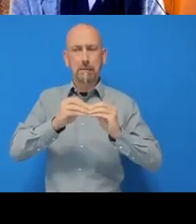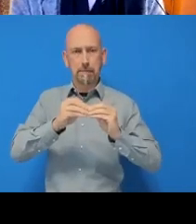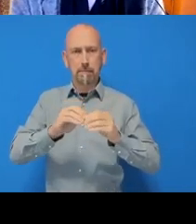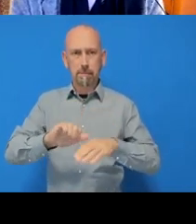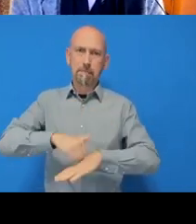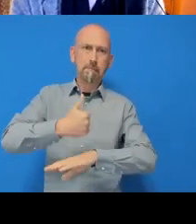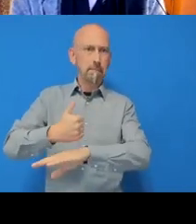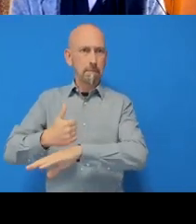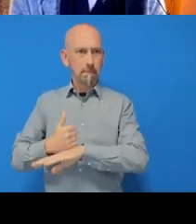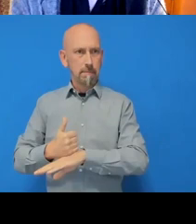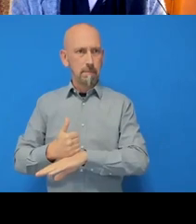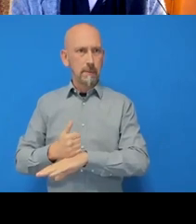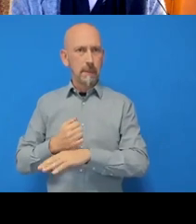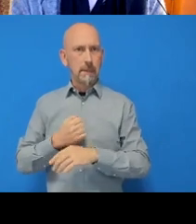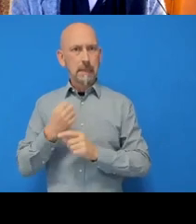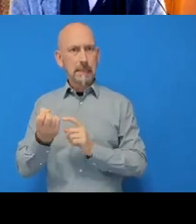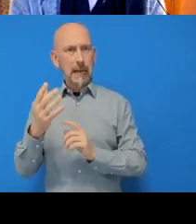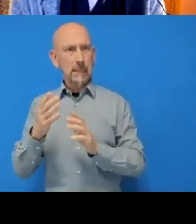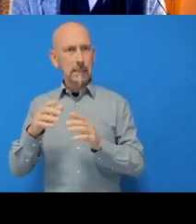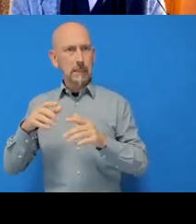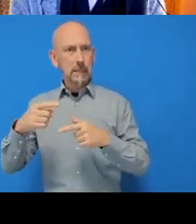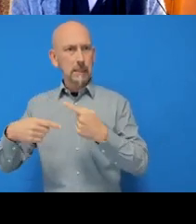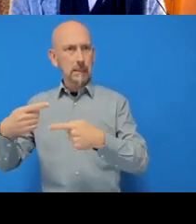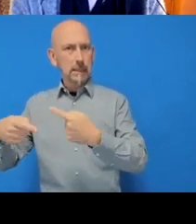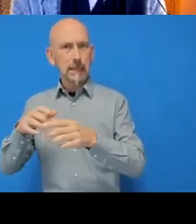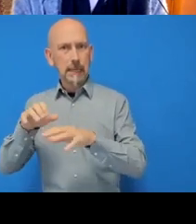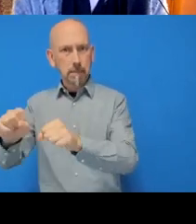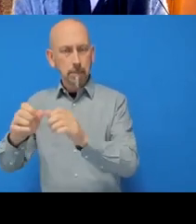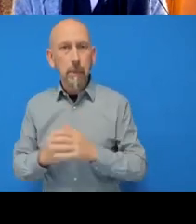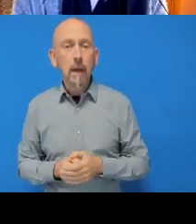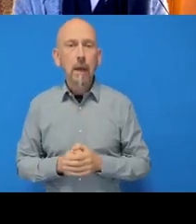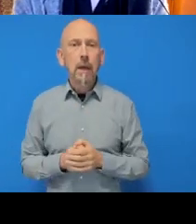so we create a new repository, give it a name: ‘my repo’,